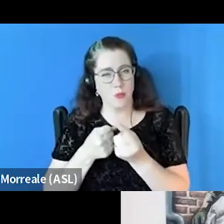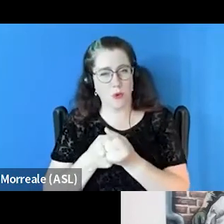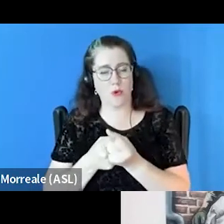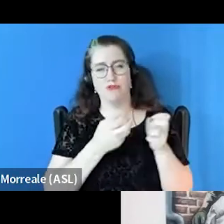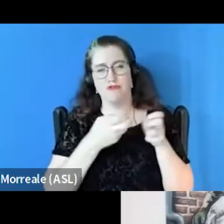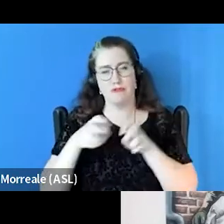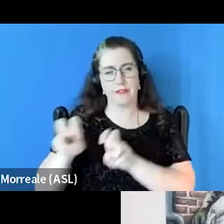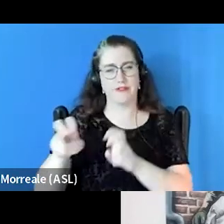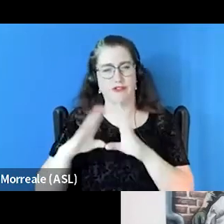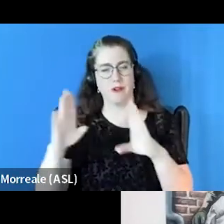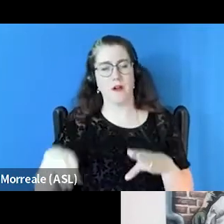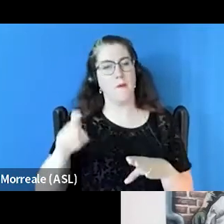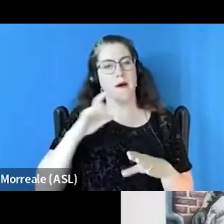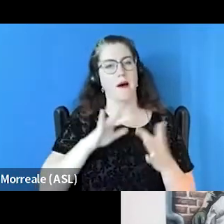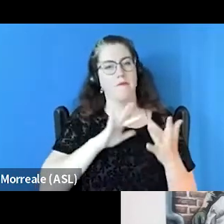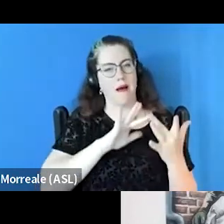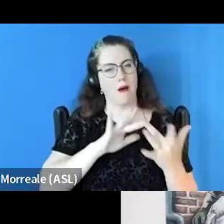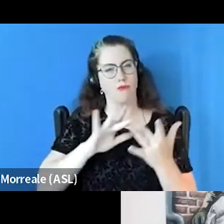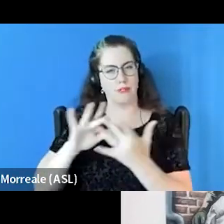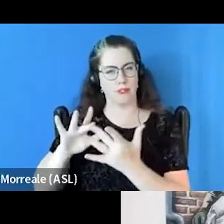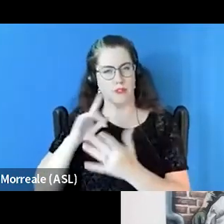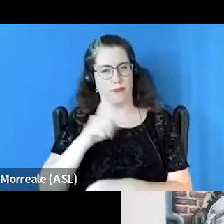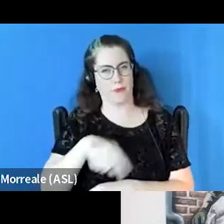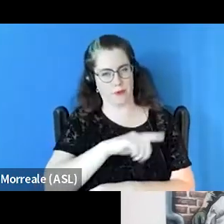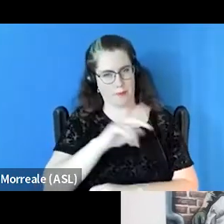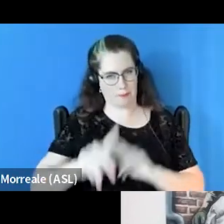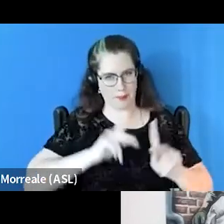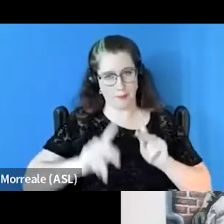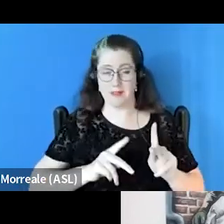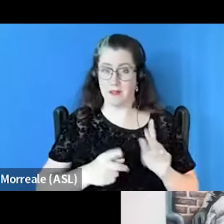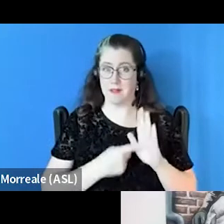there has to be outreach to that person. And sometimes that's a long-term engagement.